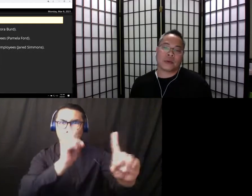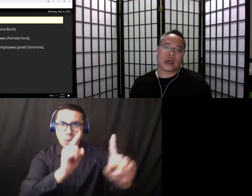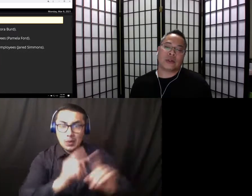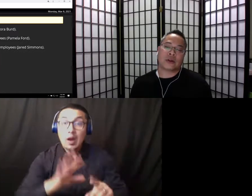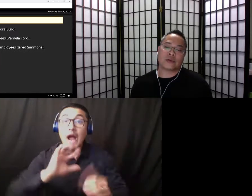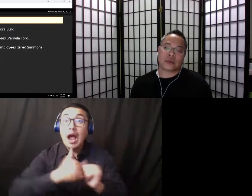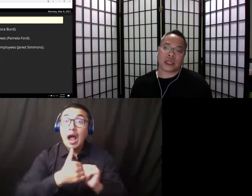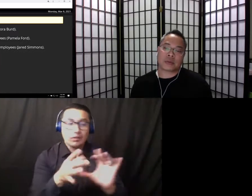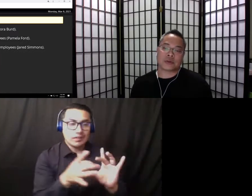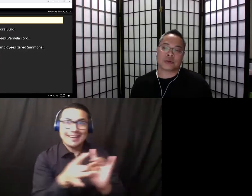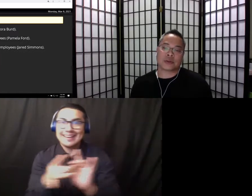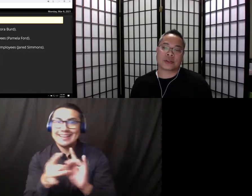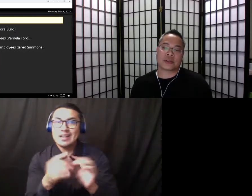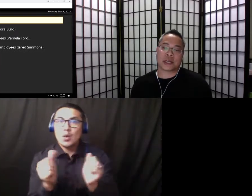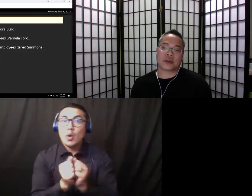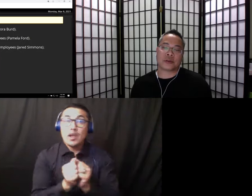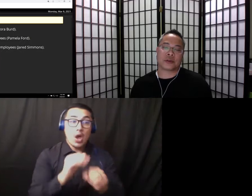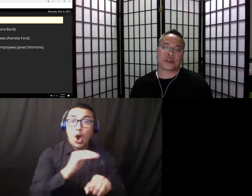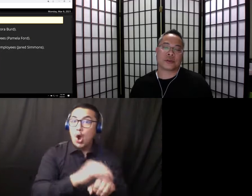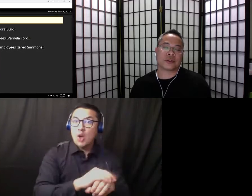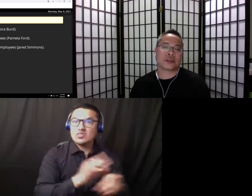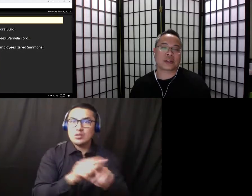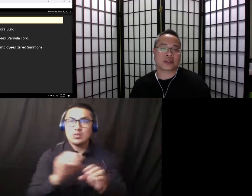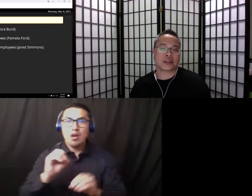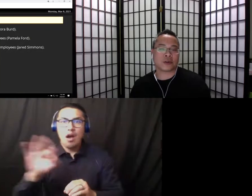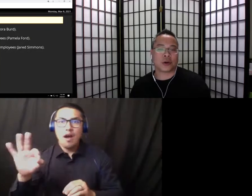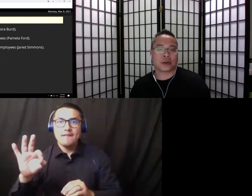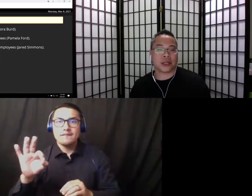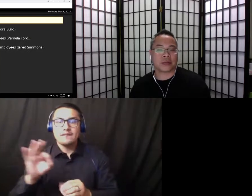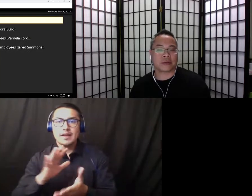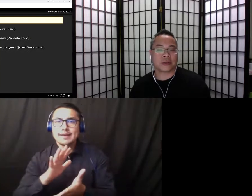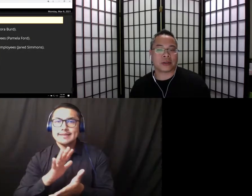on and off-campus resources to help increase student success and quality of life.